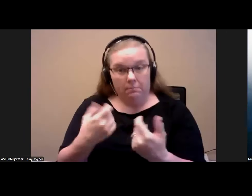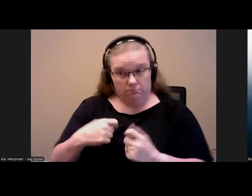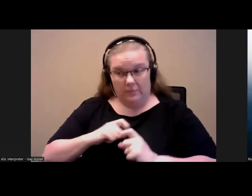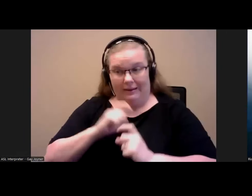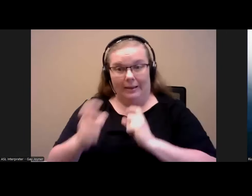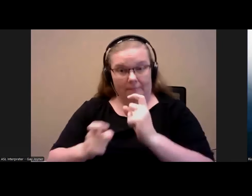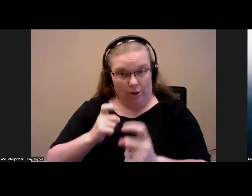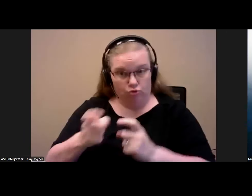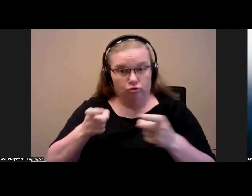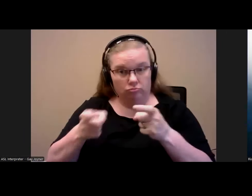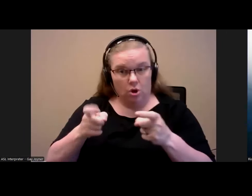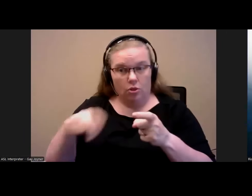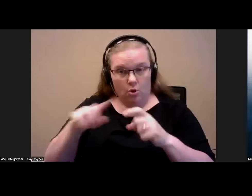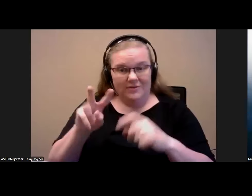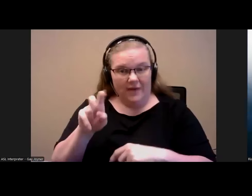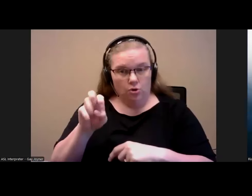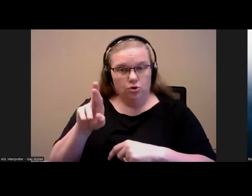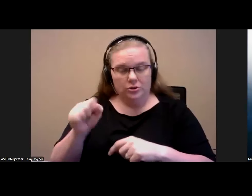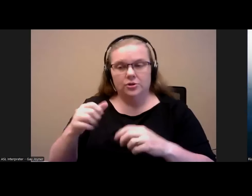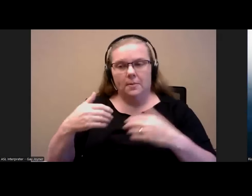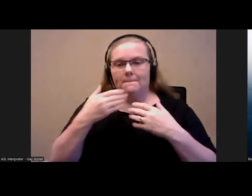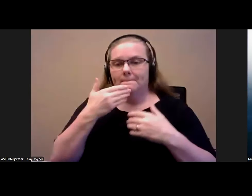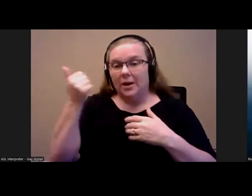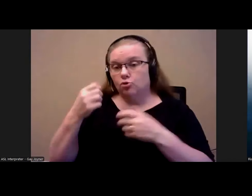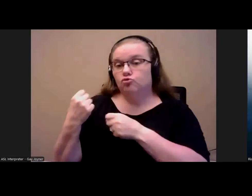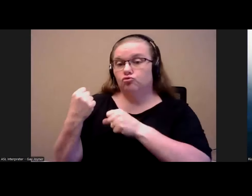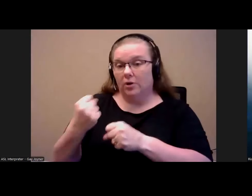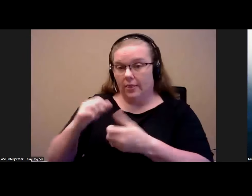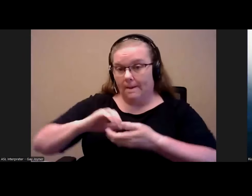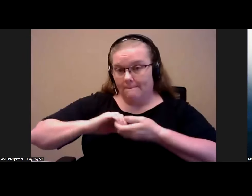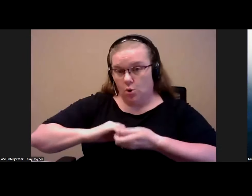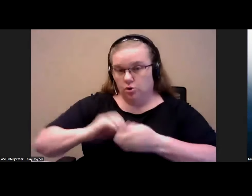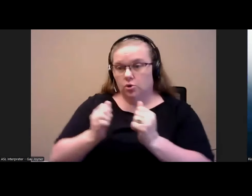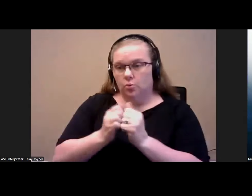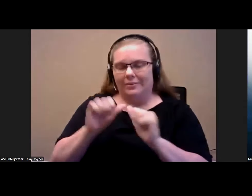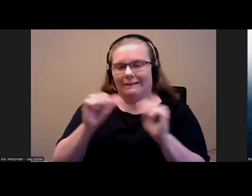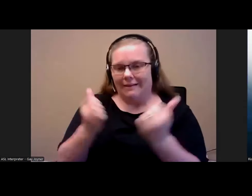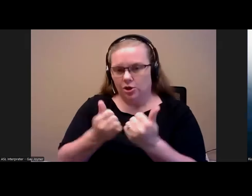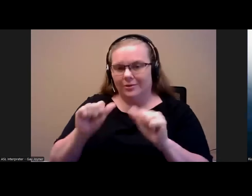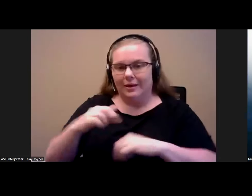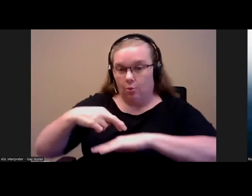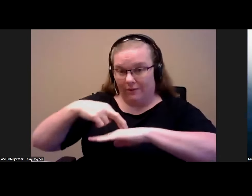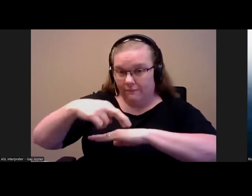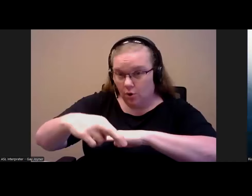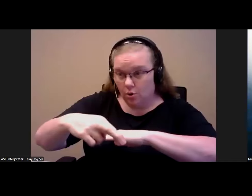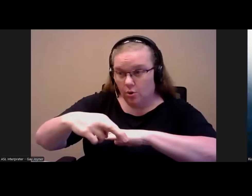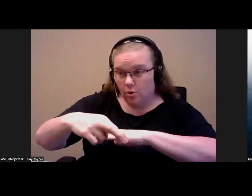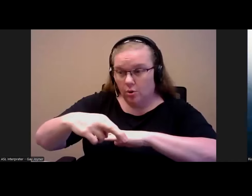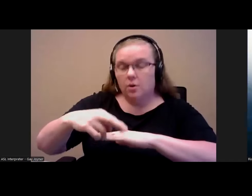additional flex blaze that would enable them to better strengthen those partnerships with the agencies that can help her for people with disabilities who are either transitioning from